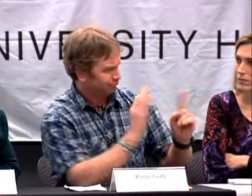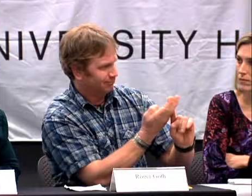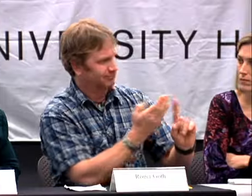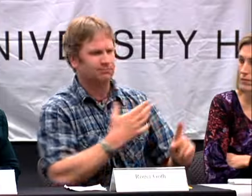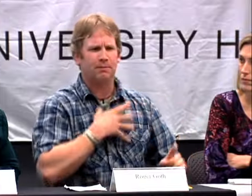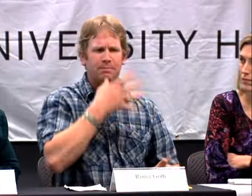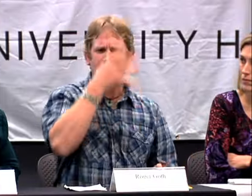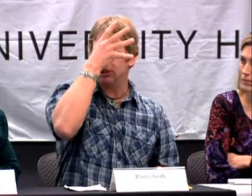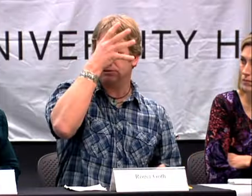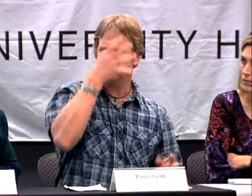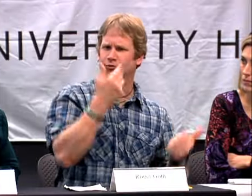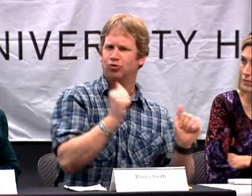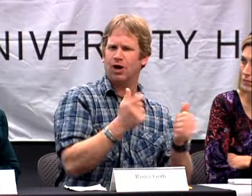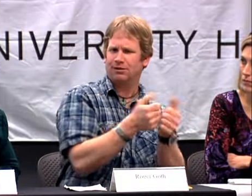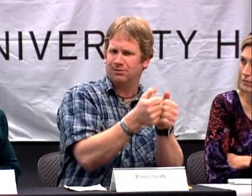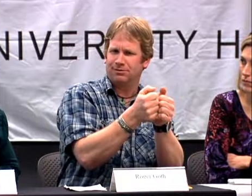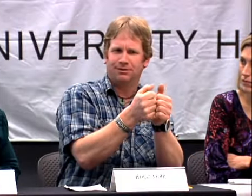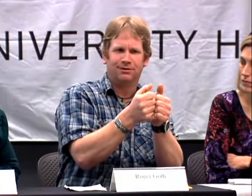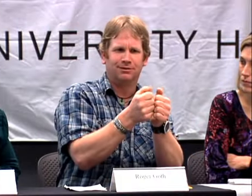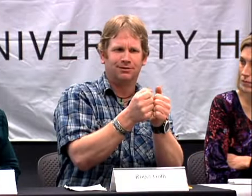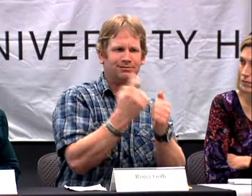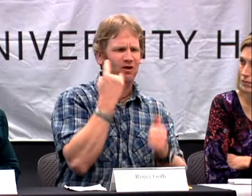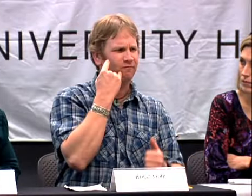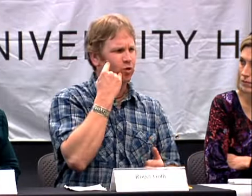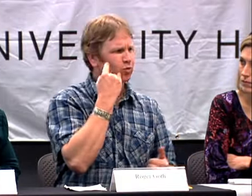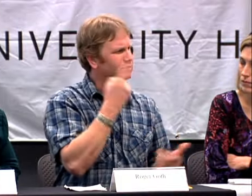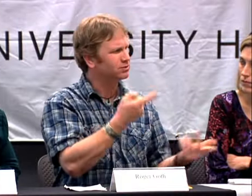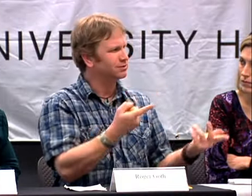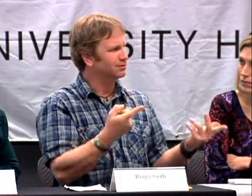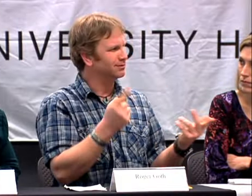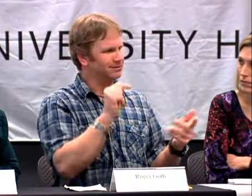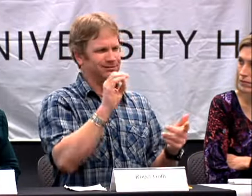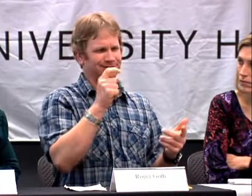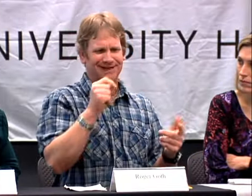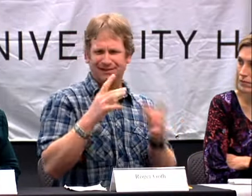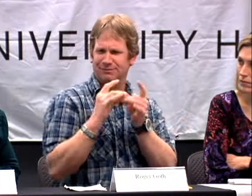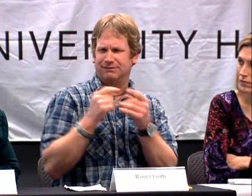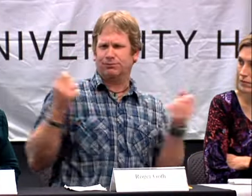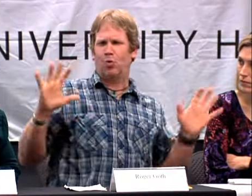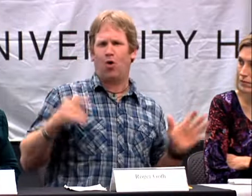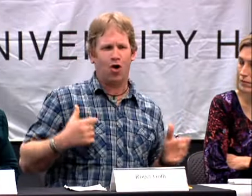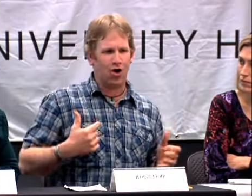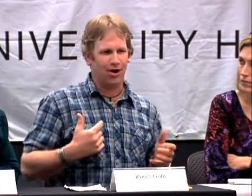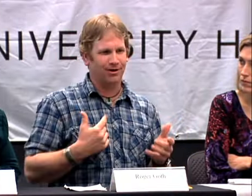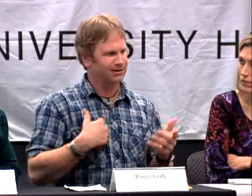I'M TRYING TO CONVINCE MY PARENTS TO TEXT ON A CELL PHONE. BUT THAT'S